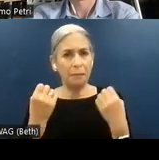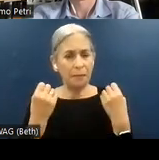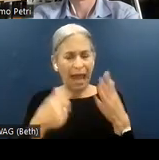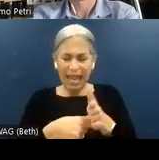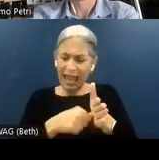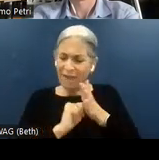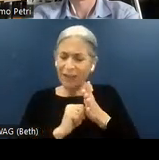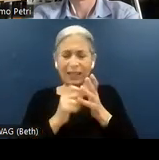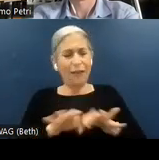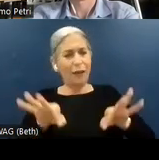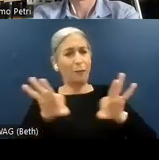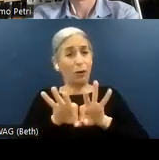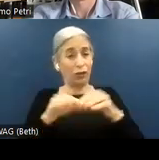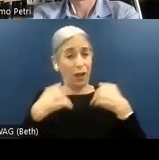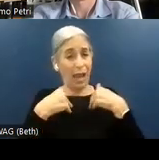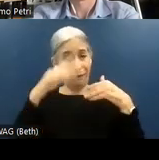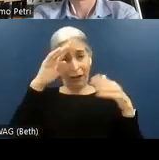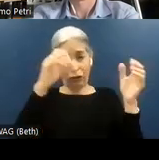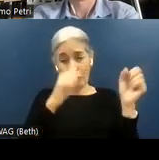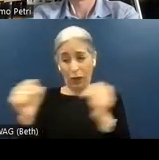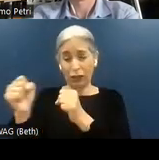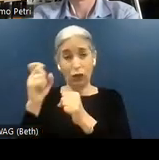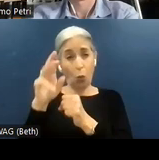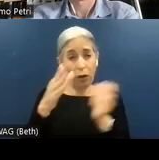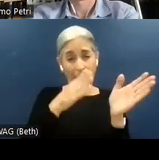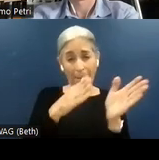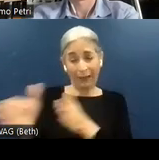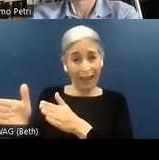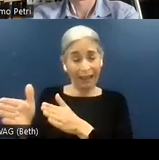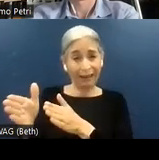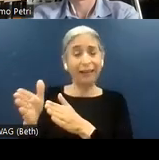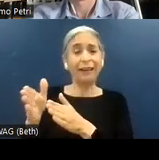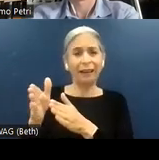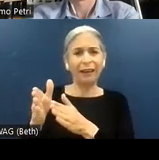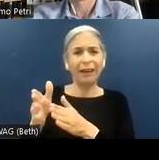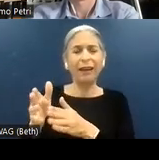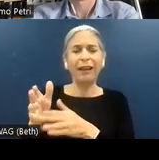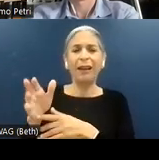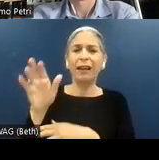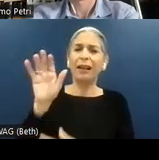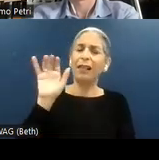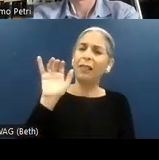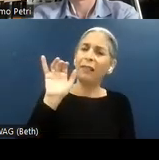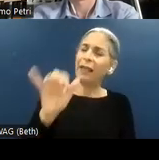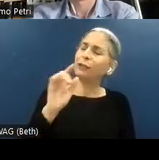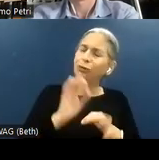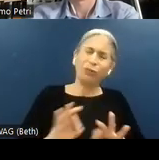of a plan or a strategy, and this is fundamental when we talk about accessibility. Because